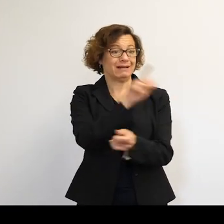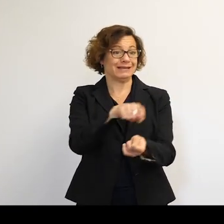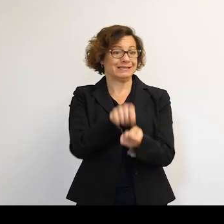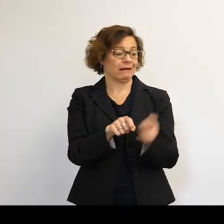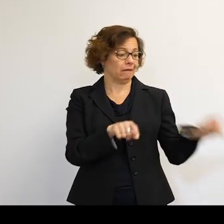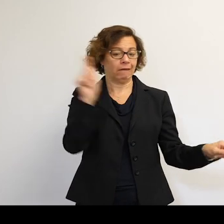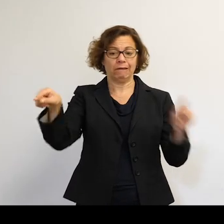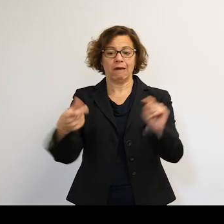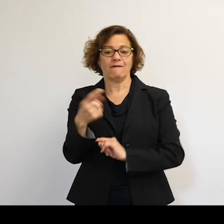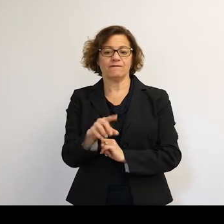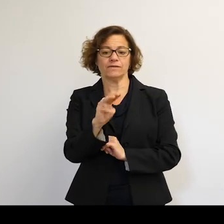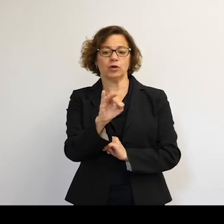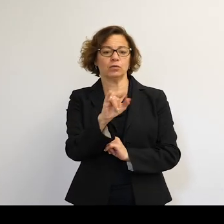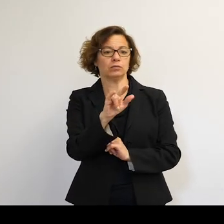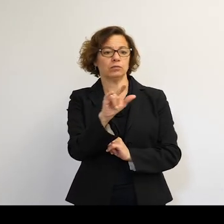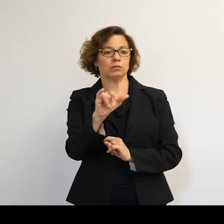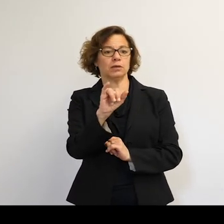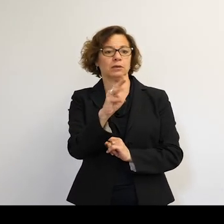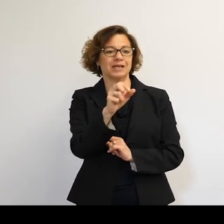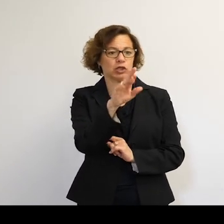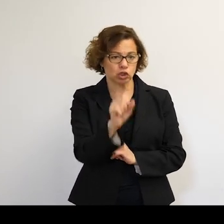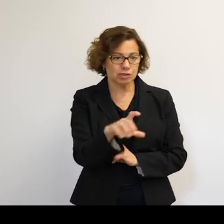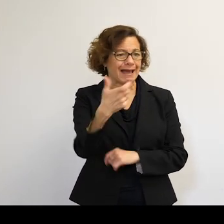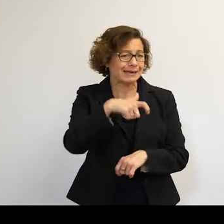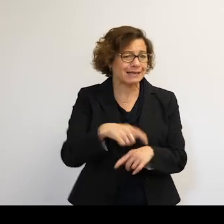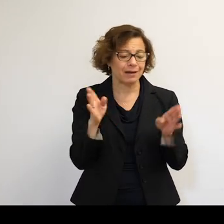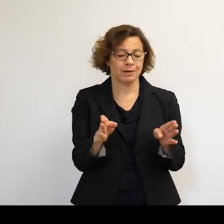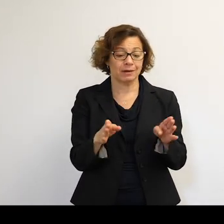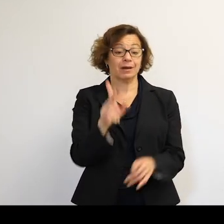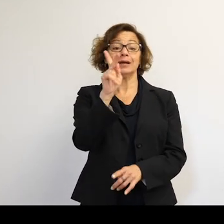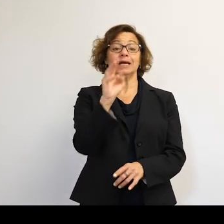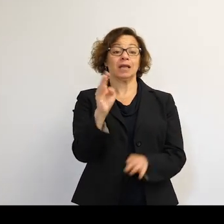within a few millimeters at any given time. We don't know where this stuff is.